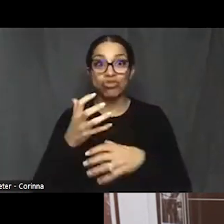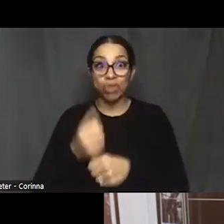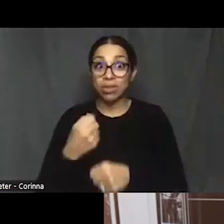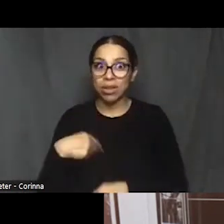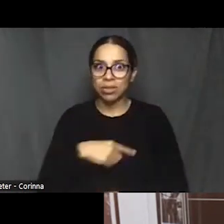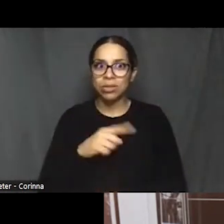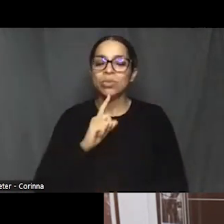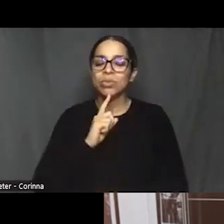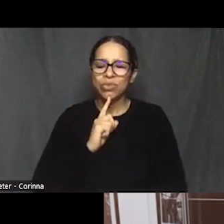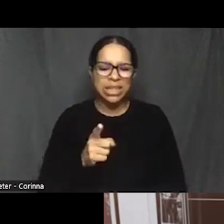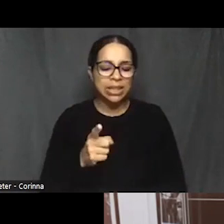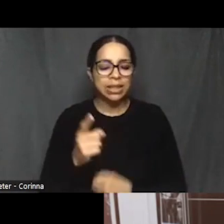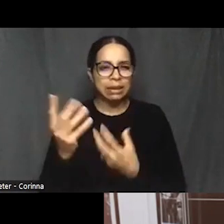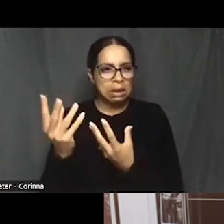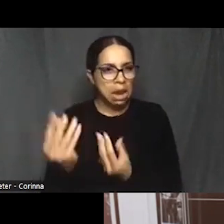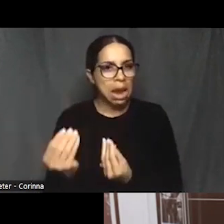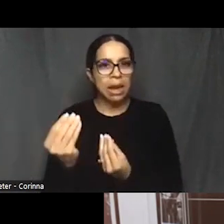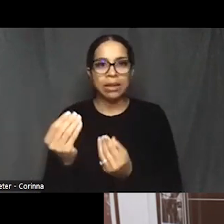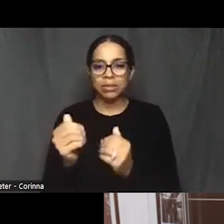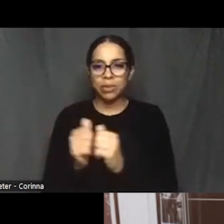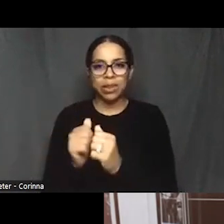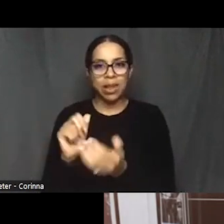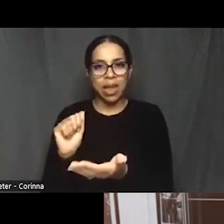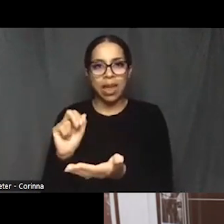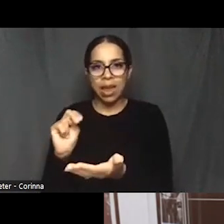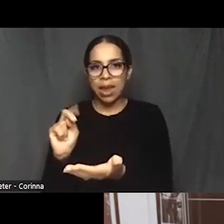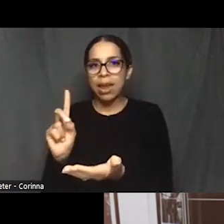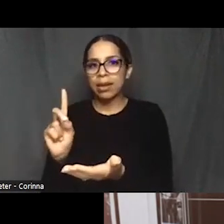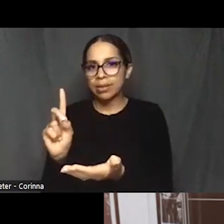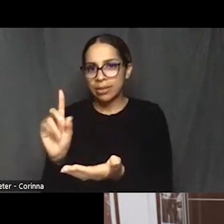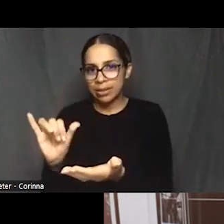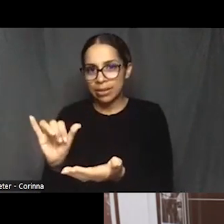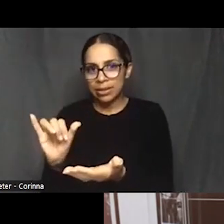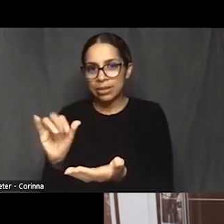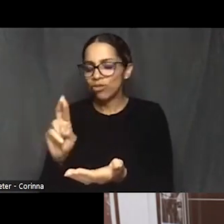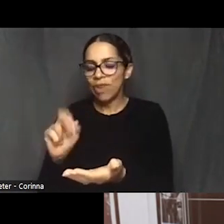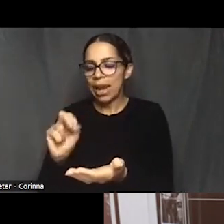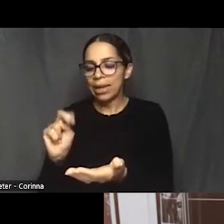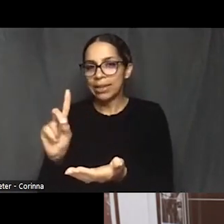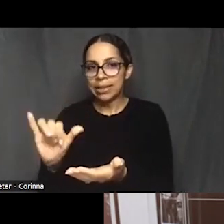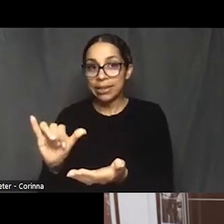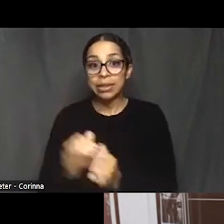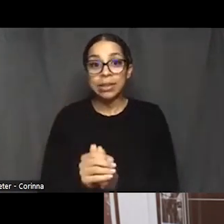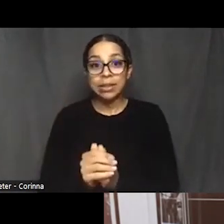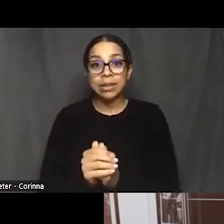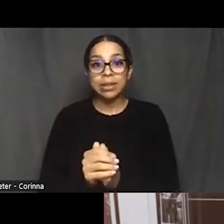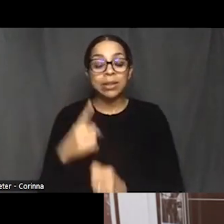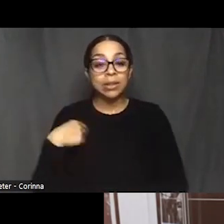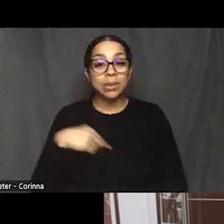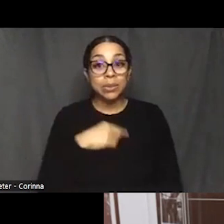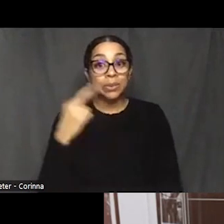but in the points that he made, what we what we realized